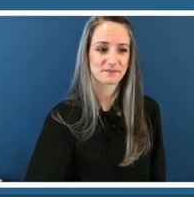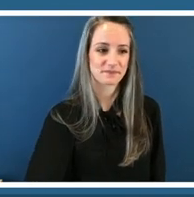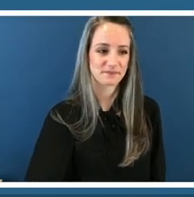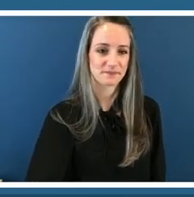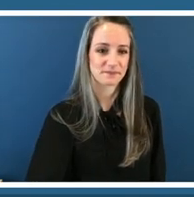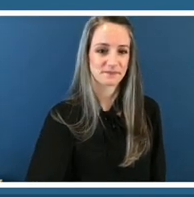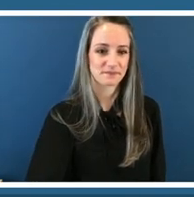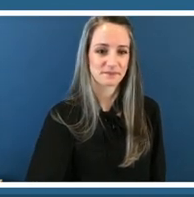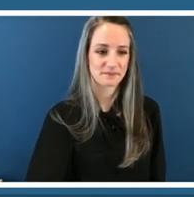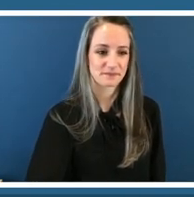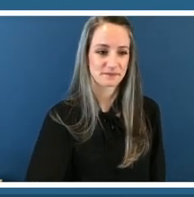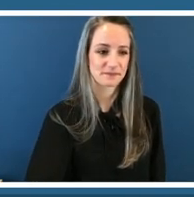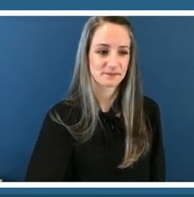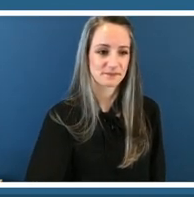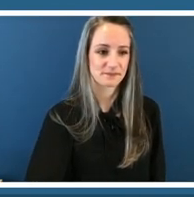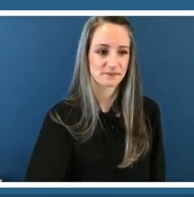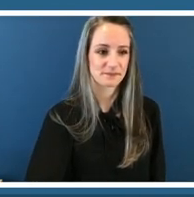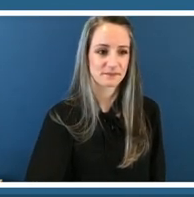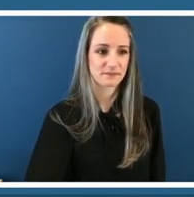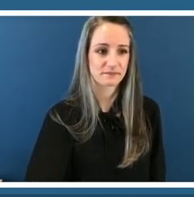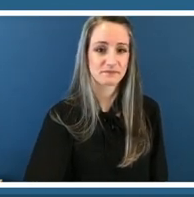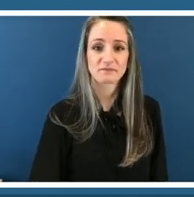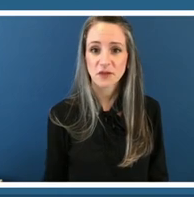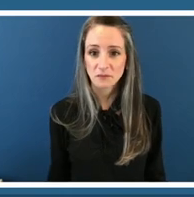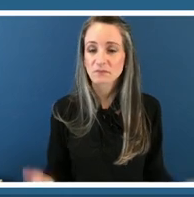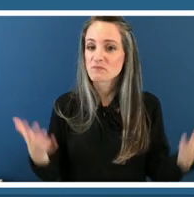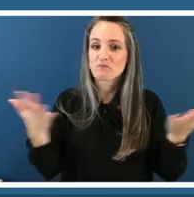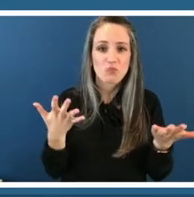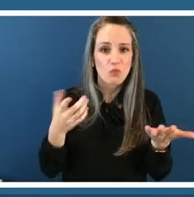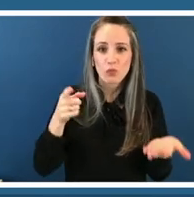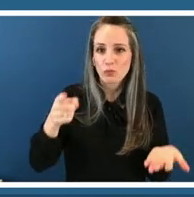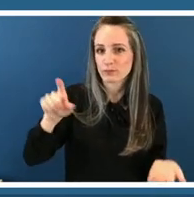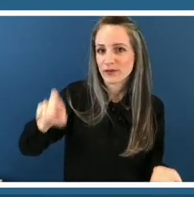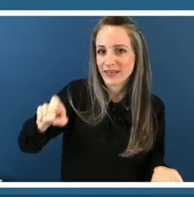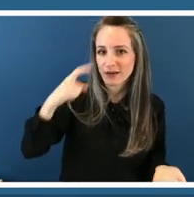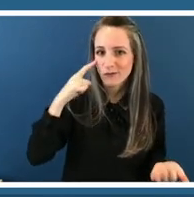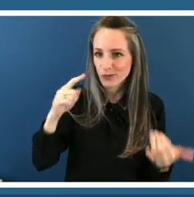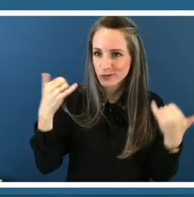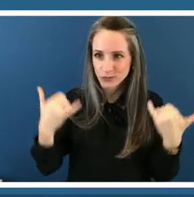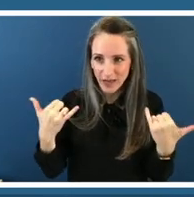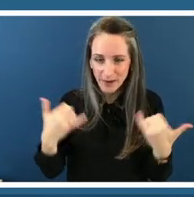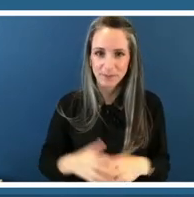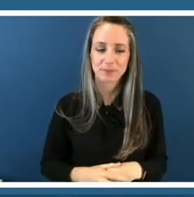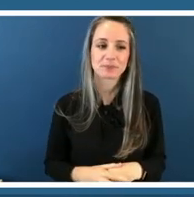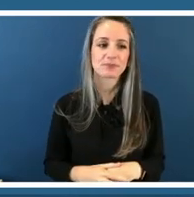um what you'll need for today's session so first